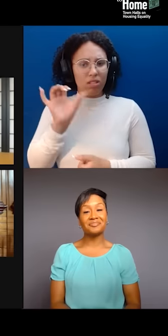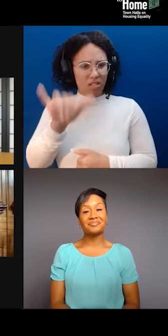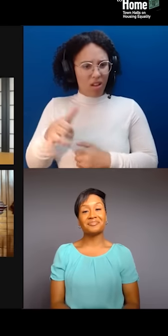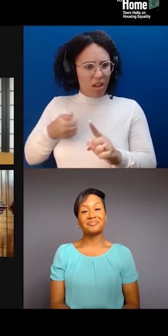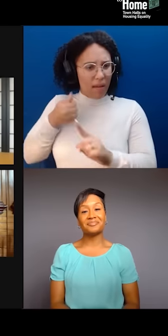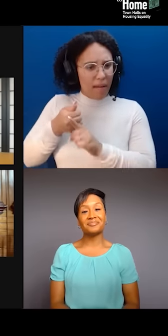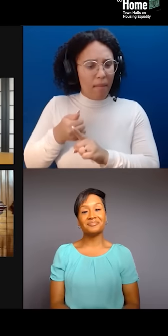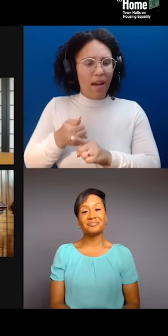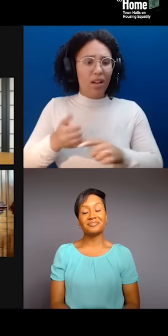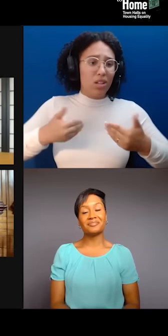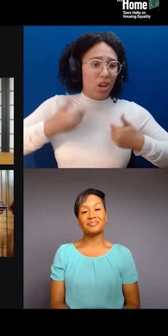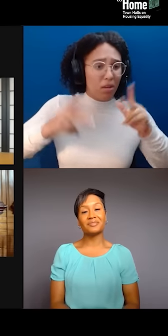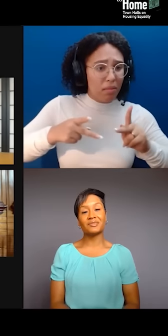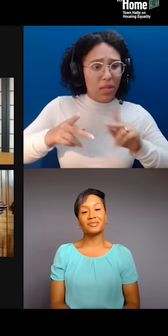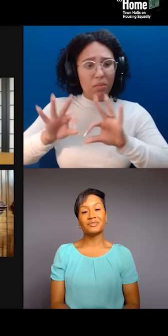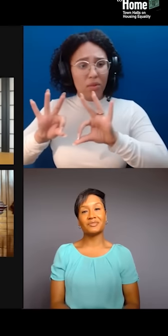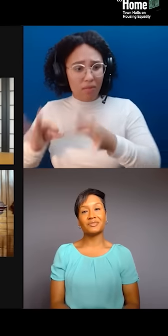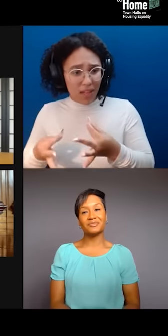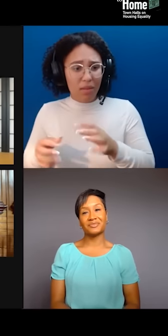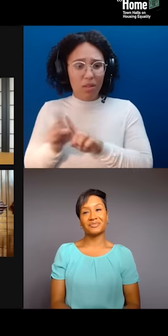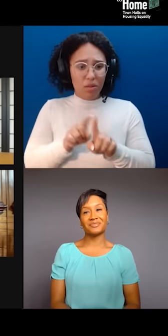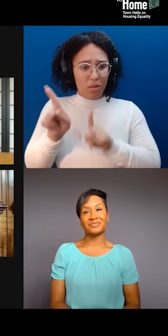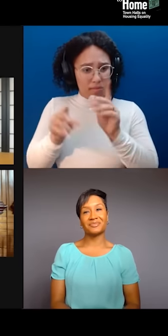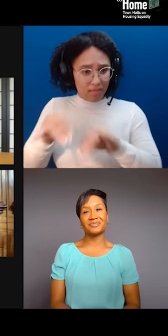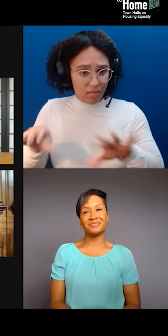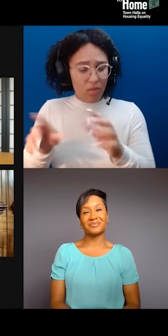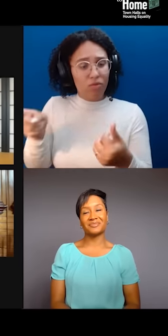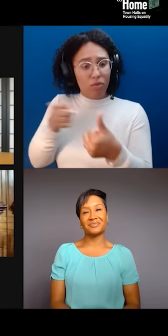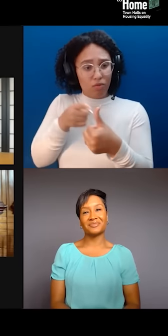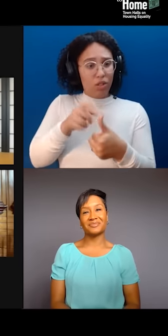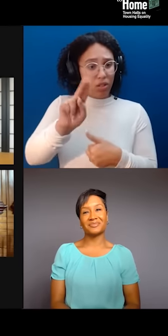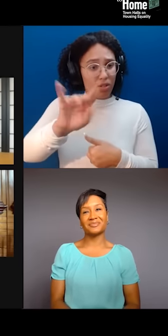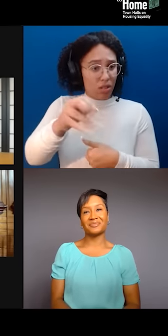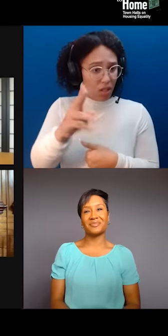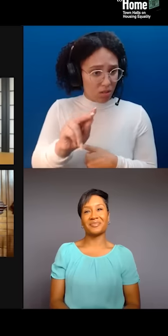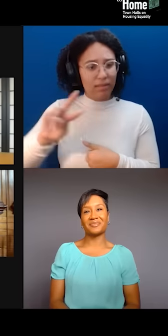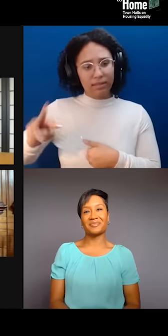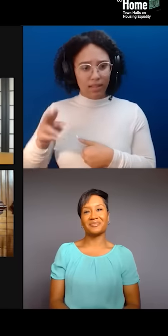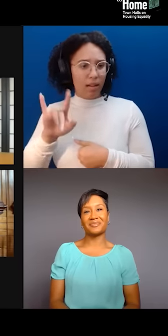Najmah, would you start? And then Betty, we'll go to you. So, I'm gonna say, I mean, traditionally,